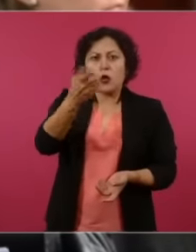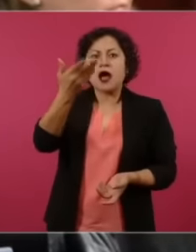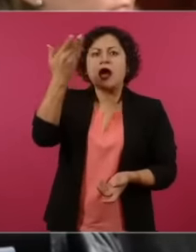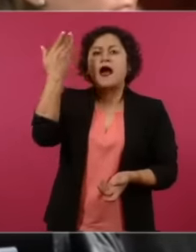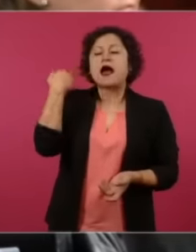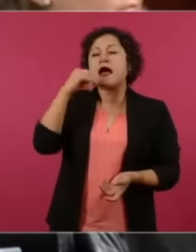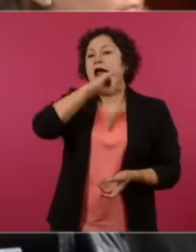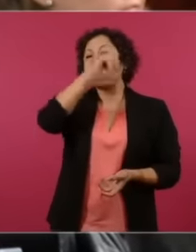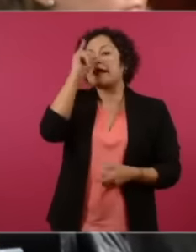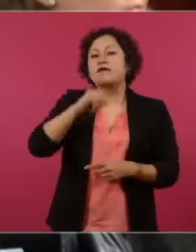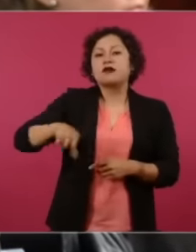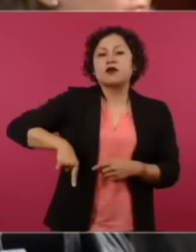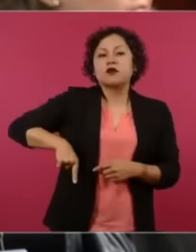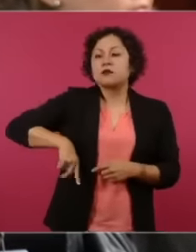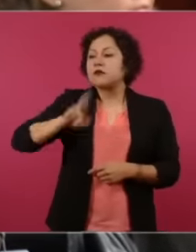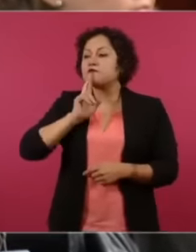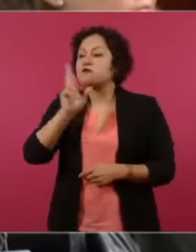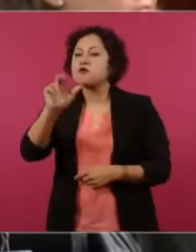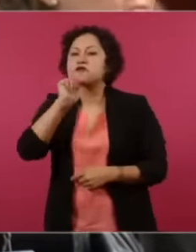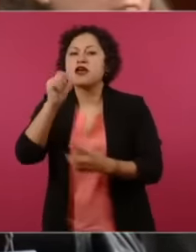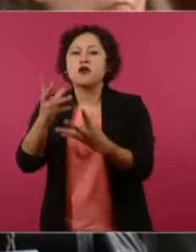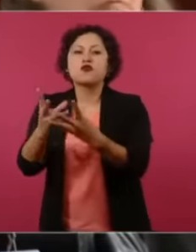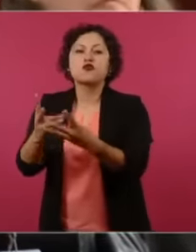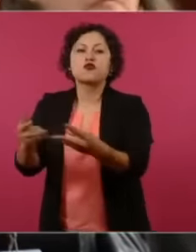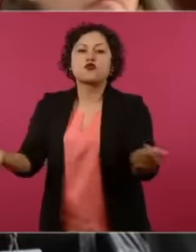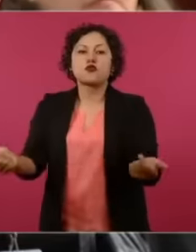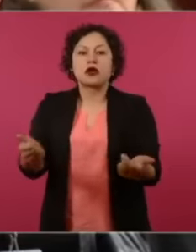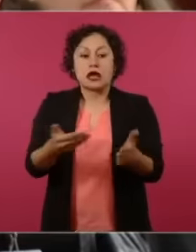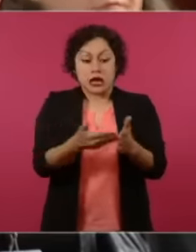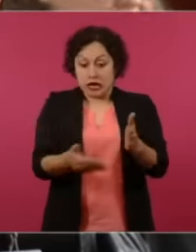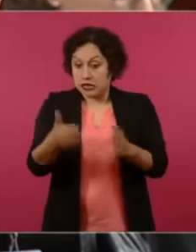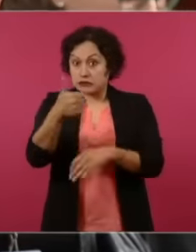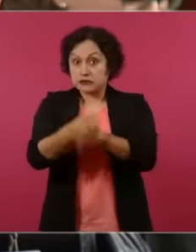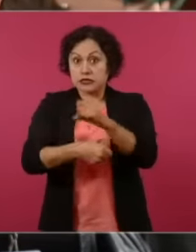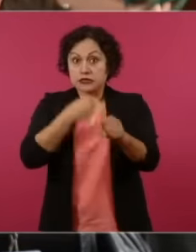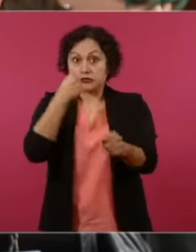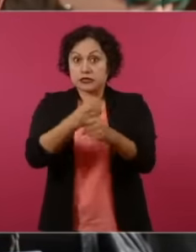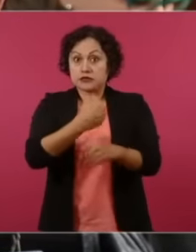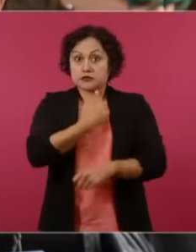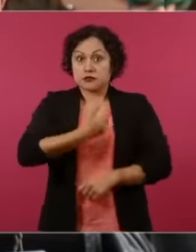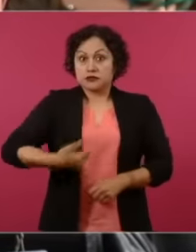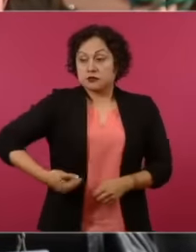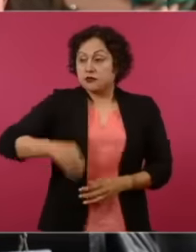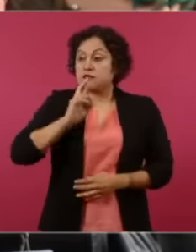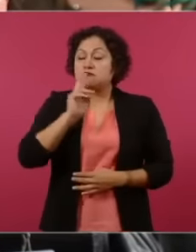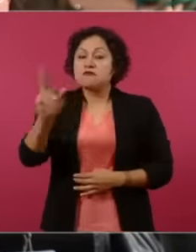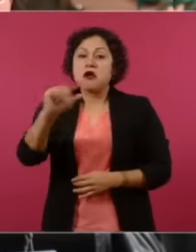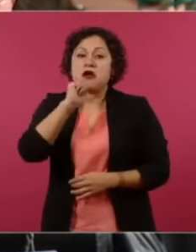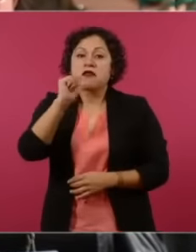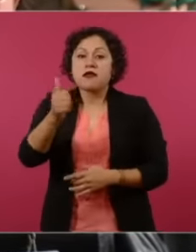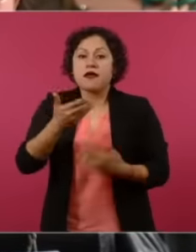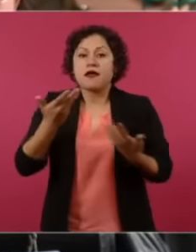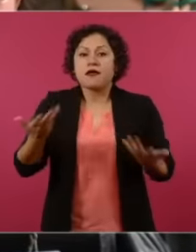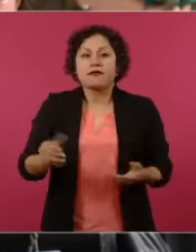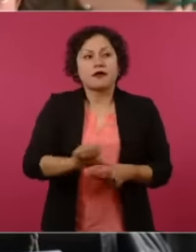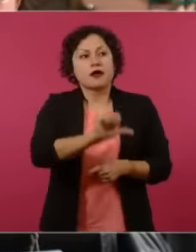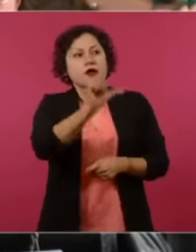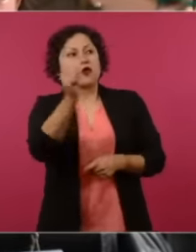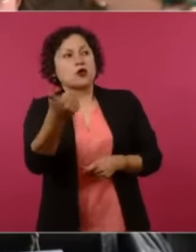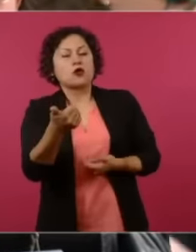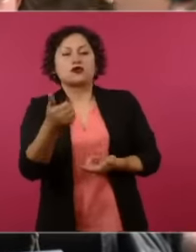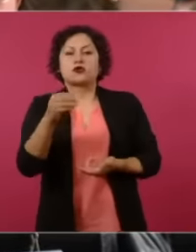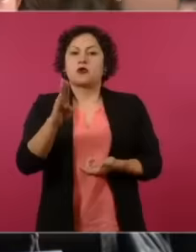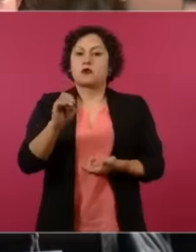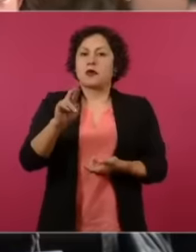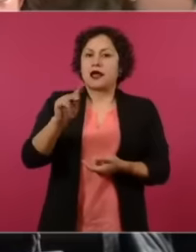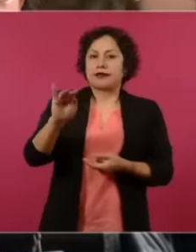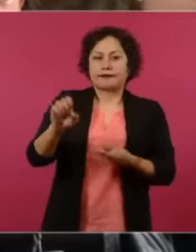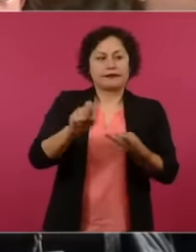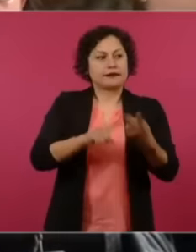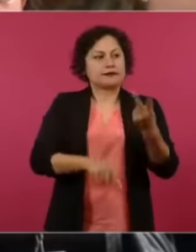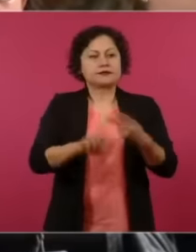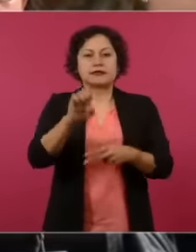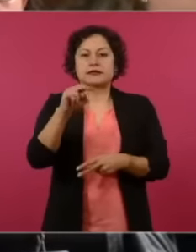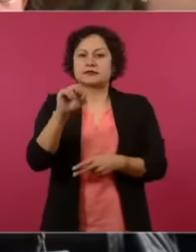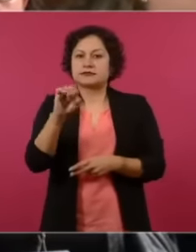president. And neither Mart Batres nor the other nor Encinas nor Ebrar nor what is the other's name,